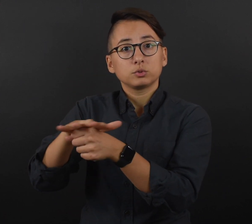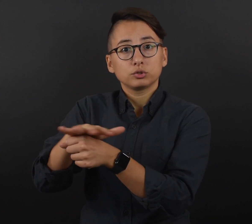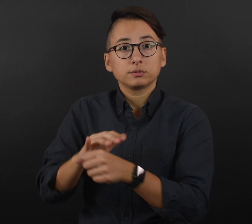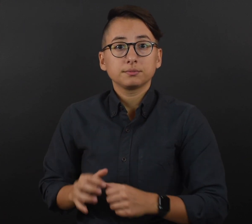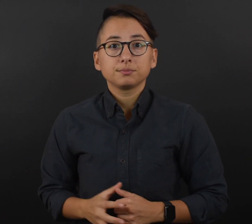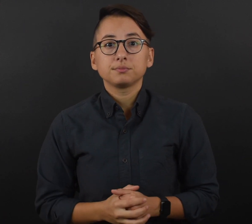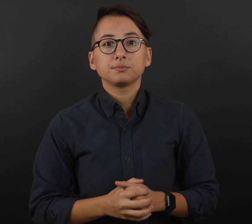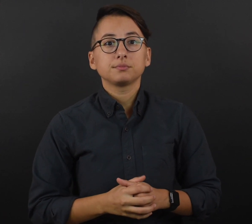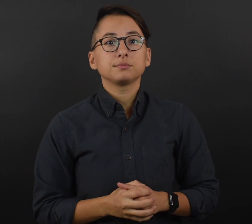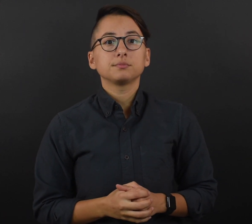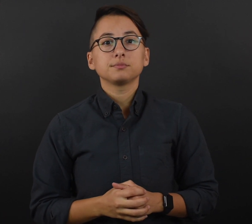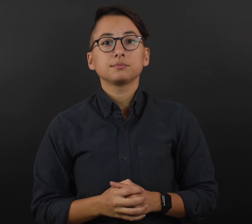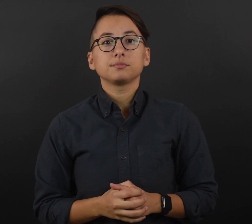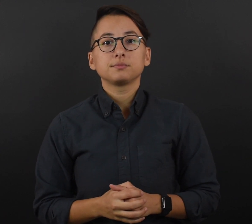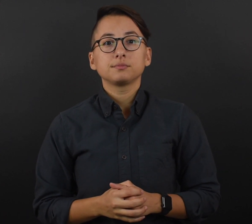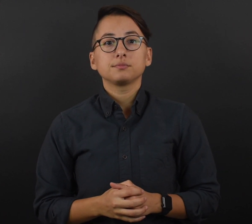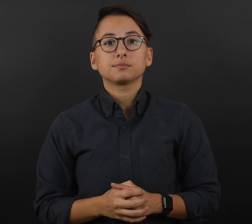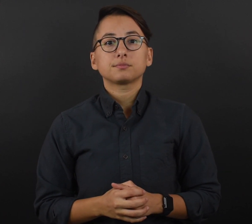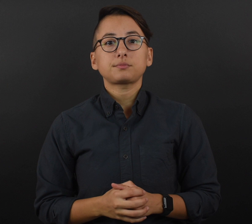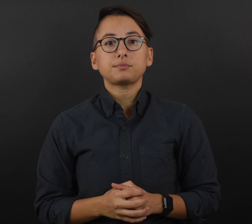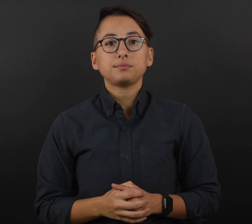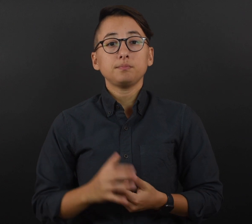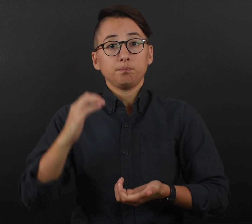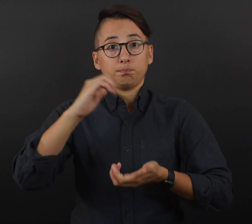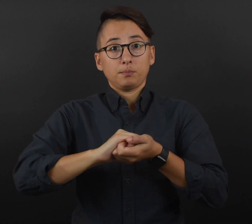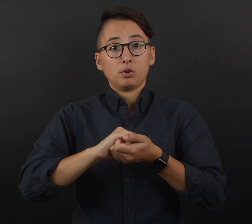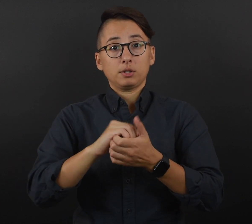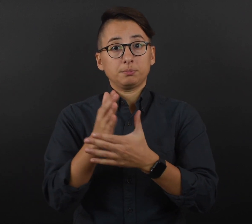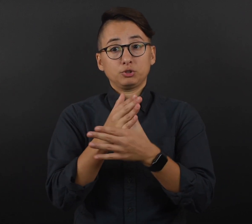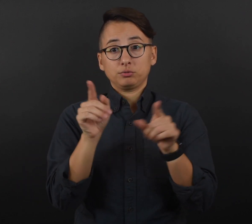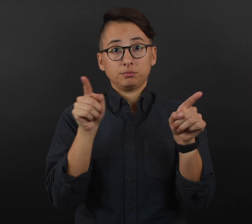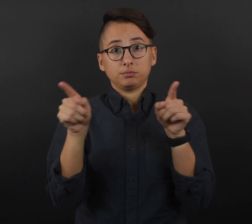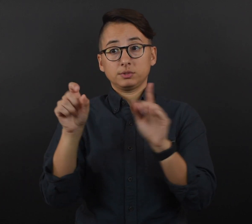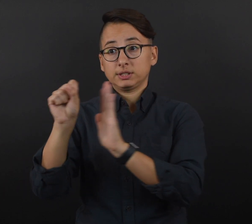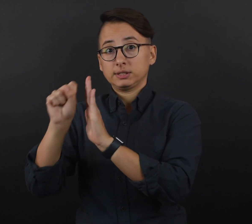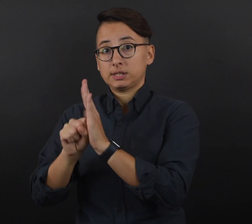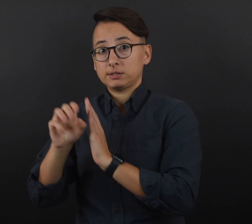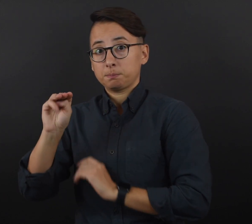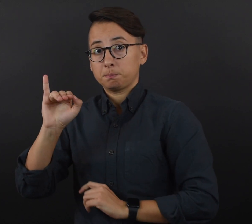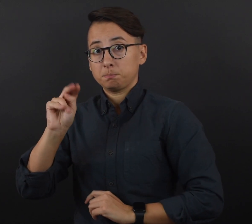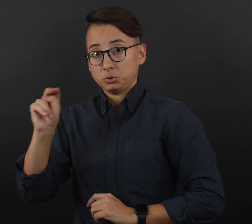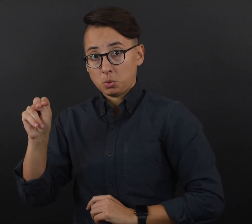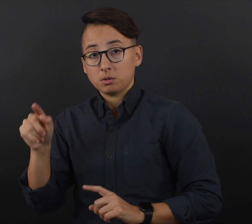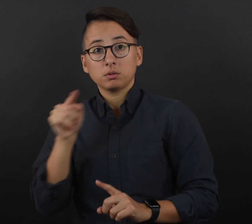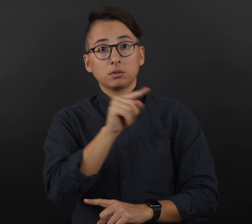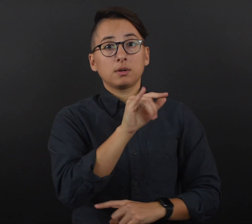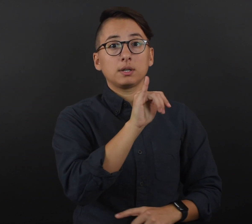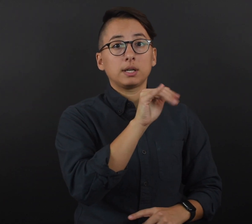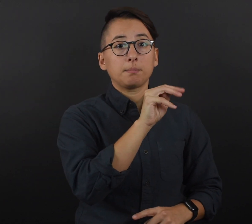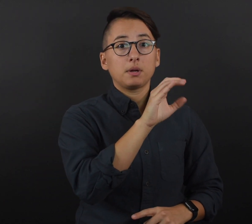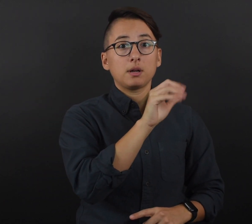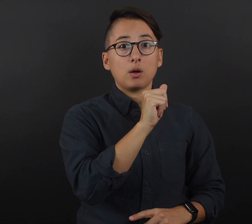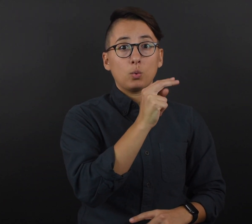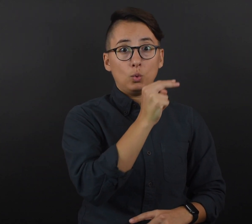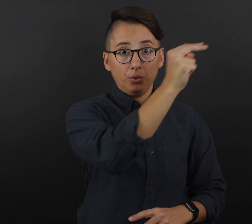Through a partnership between the State of Minnesota and the YMCA of the North,